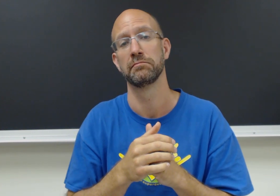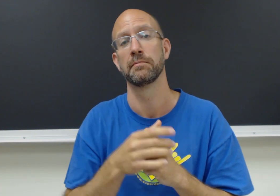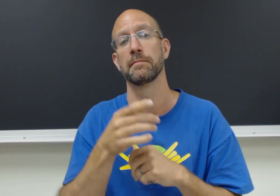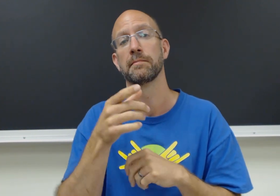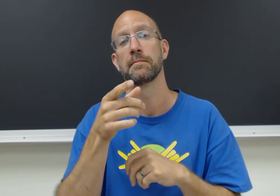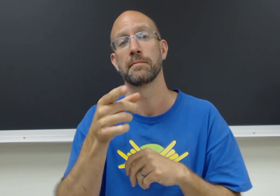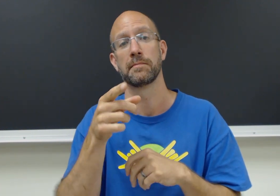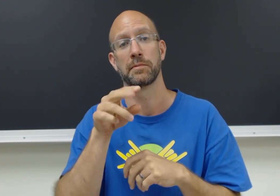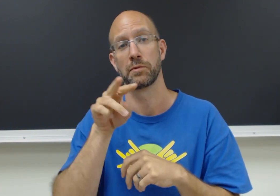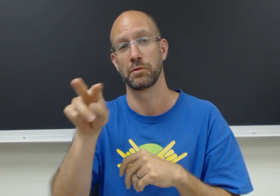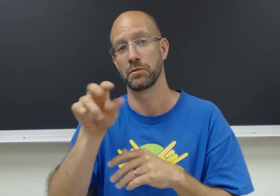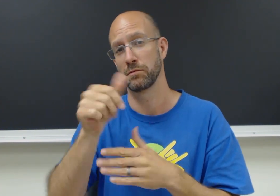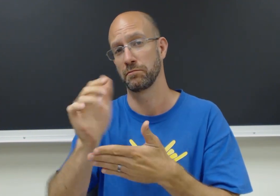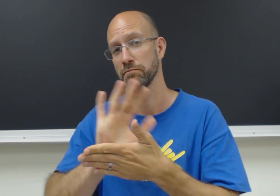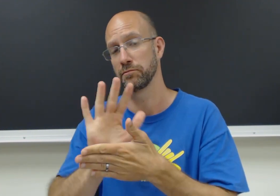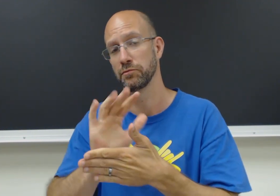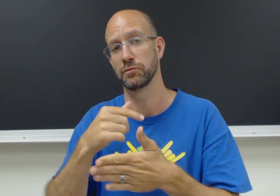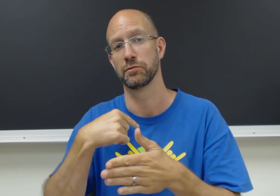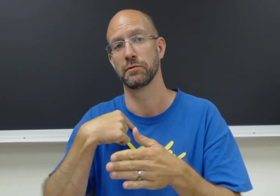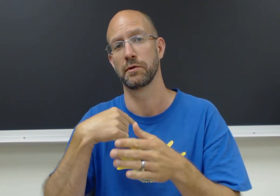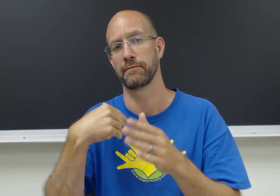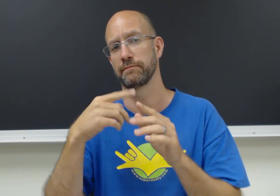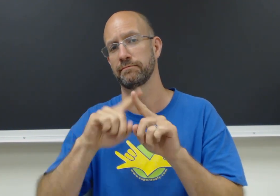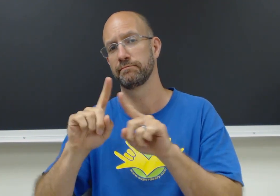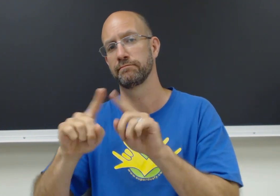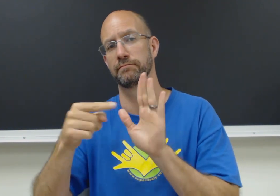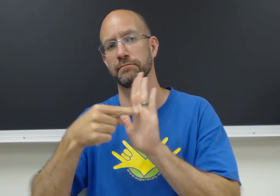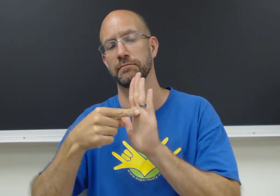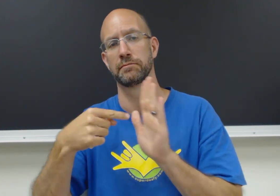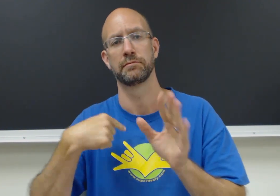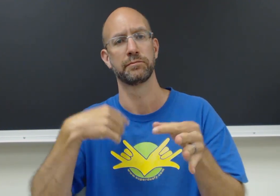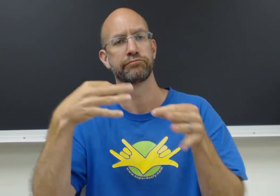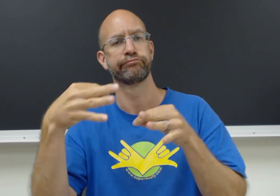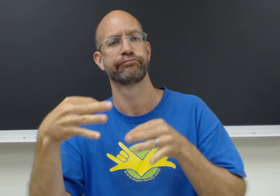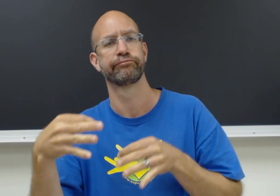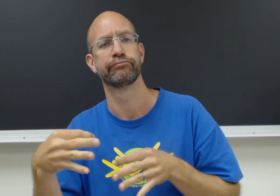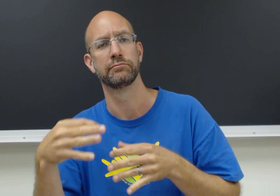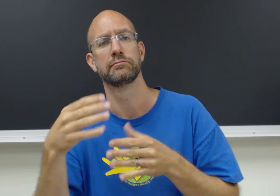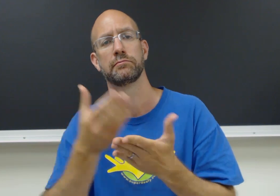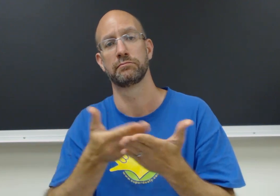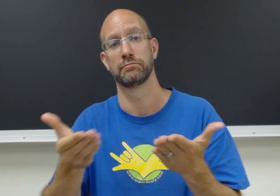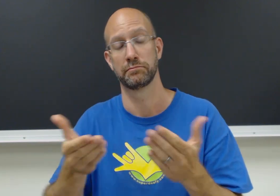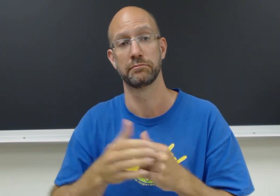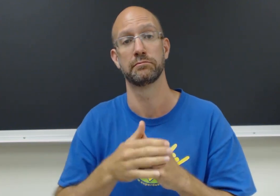Look at the other videos where I described objects as examples.